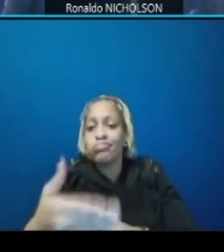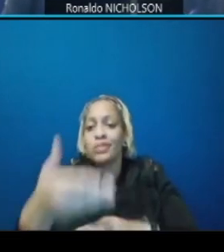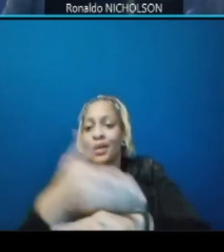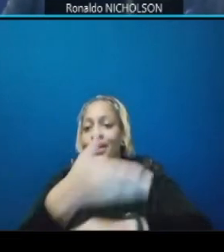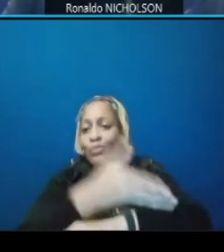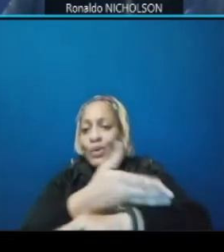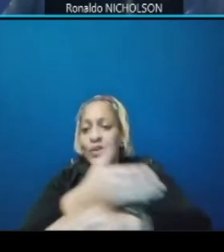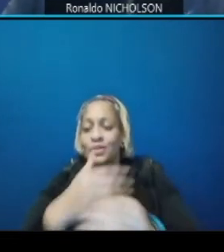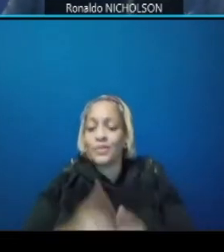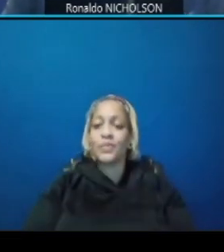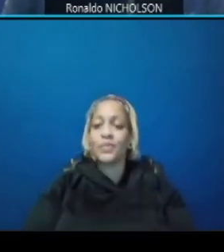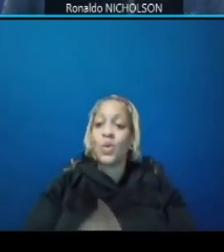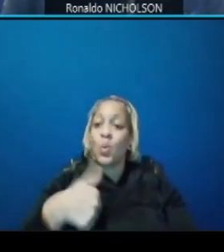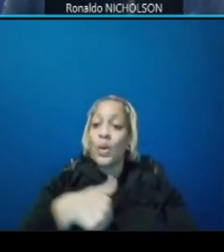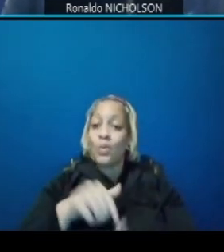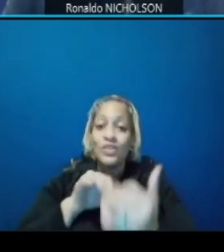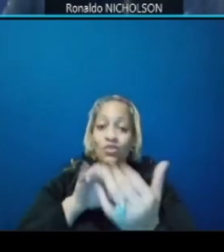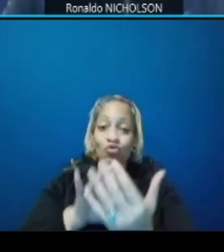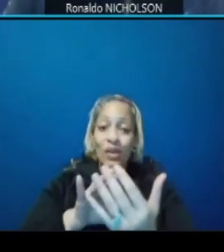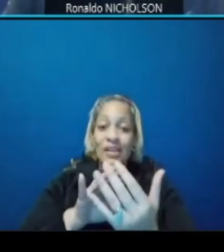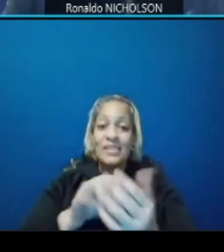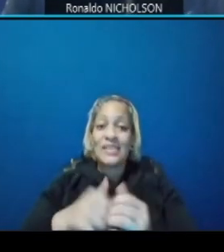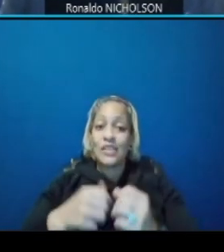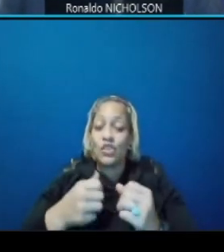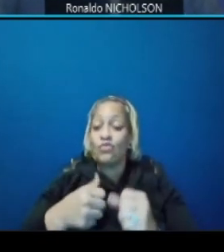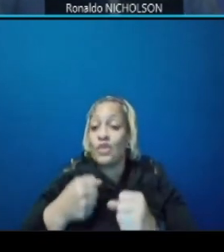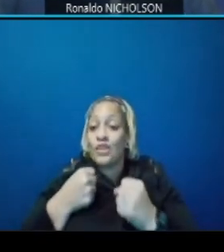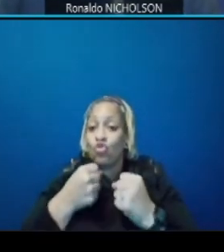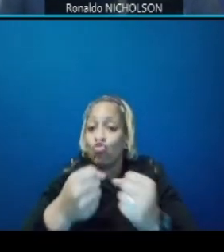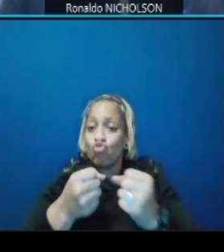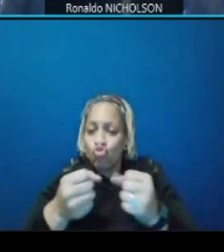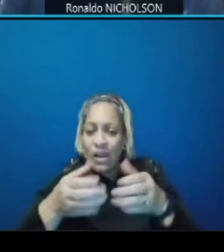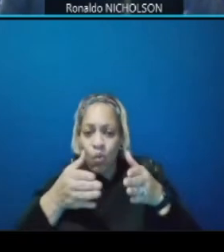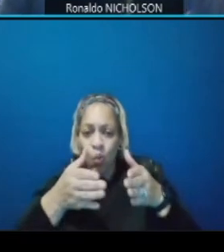we will address driveways to bring those up to current standards